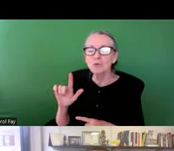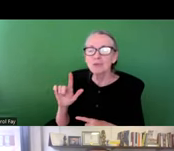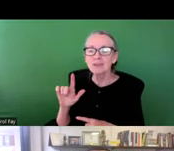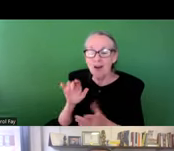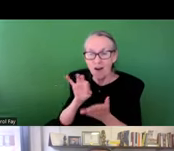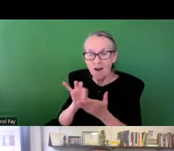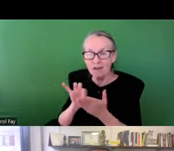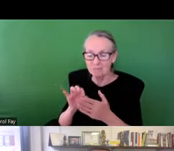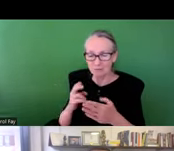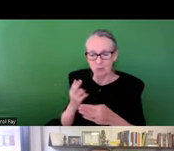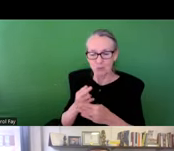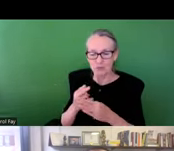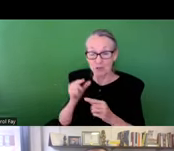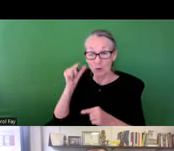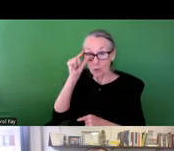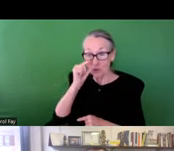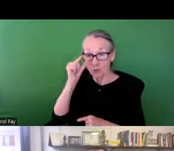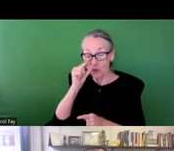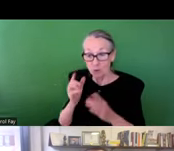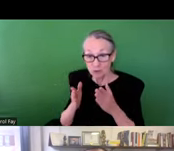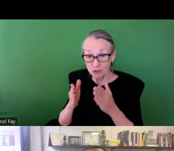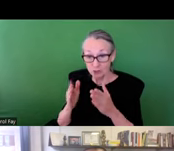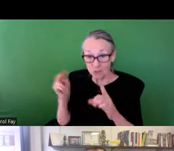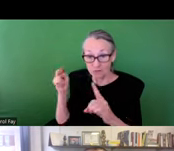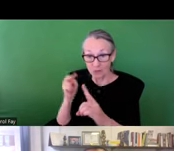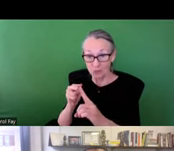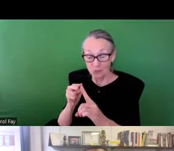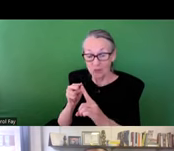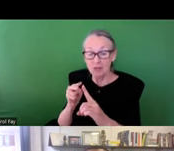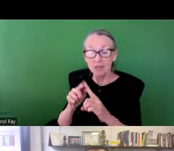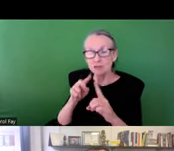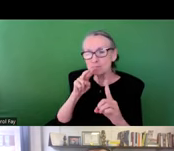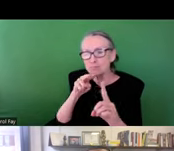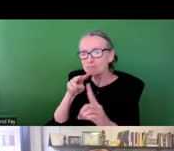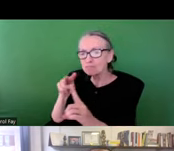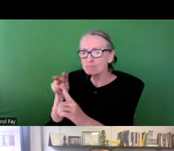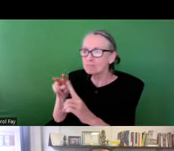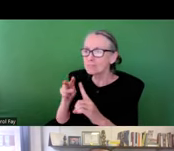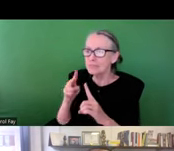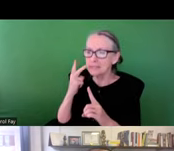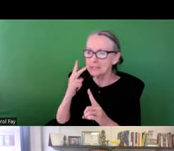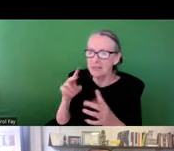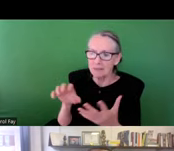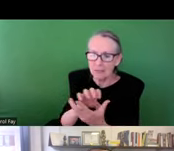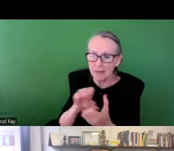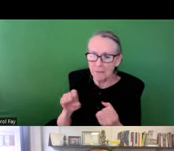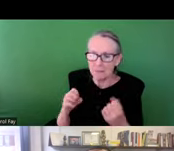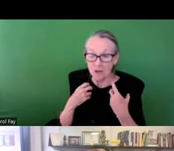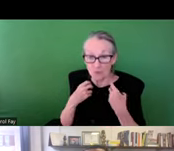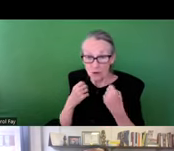well as virtual auditing in terms of Google Street view to again, create this process for visual inspection